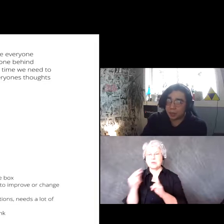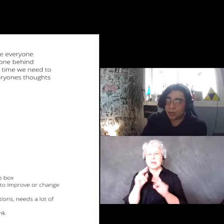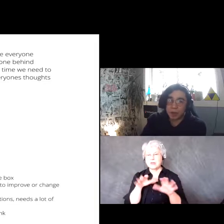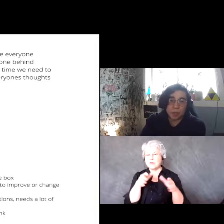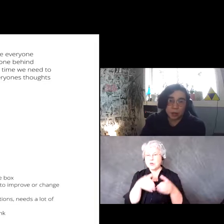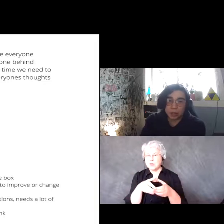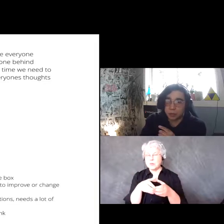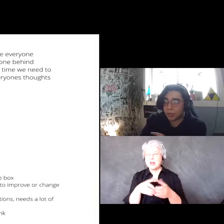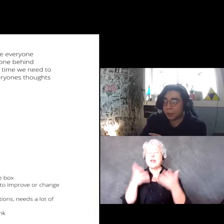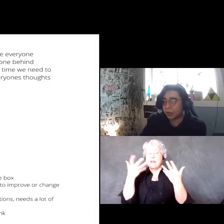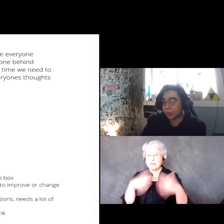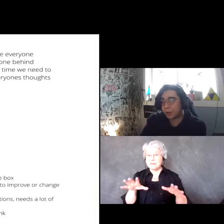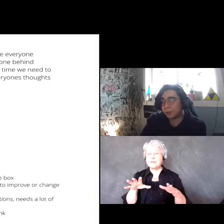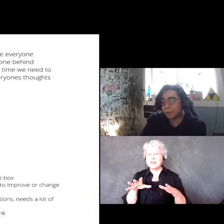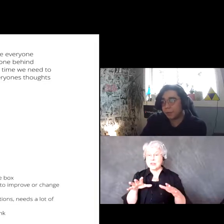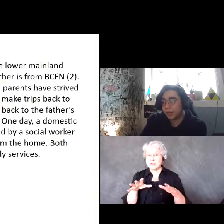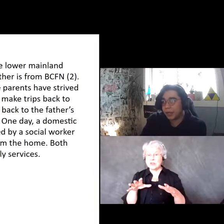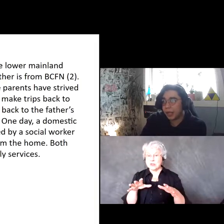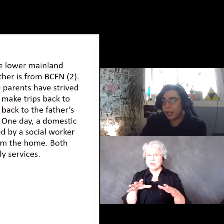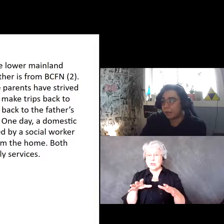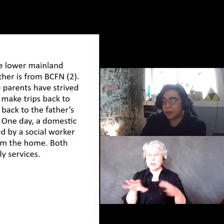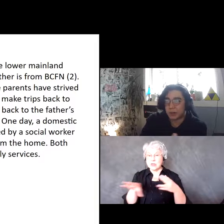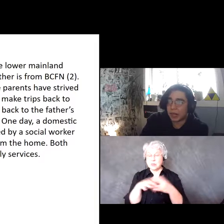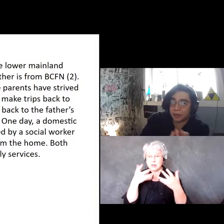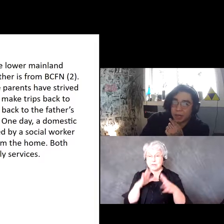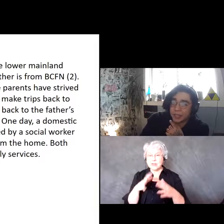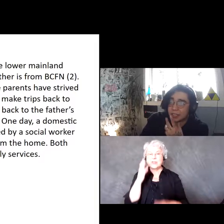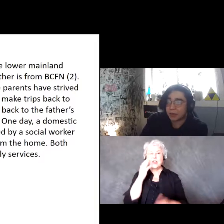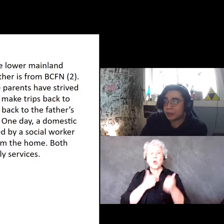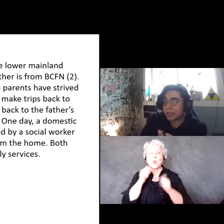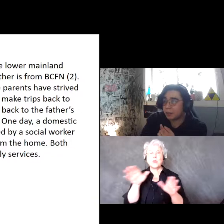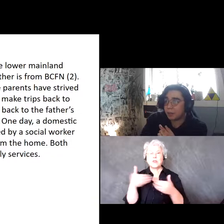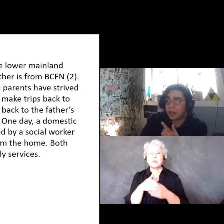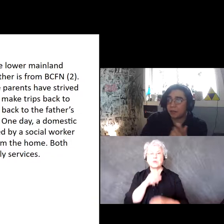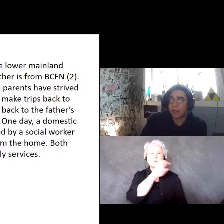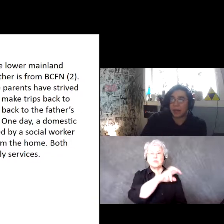be able to pick which room they want to go in. We also have any scenarios you may be covering